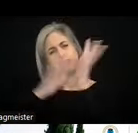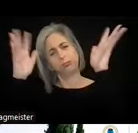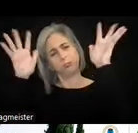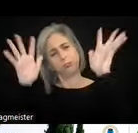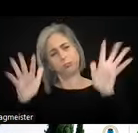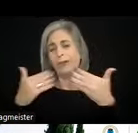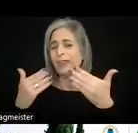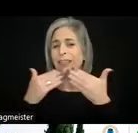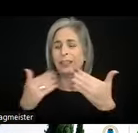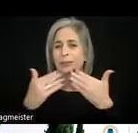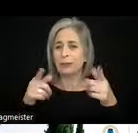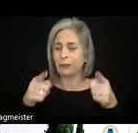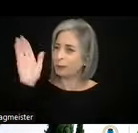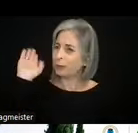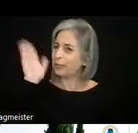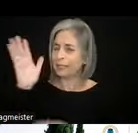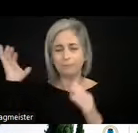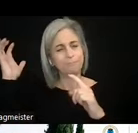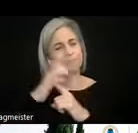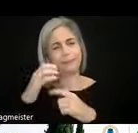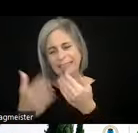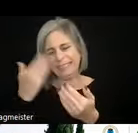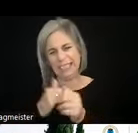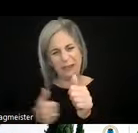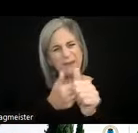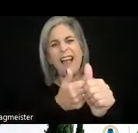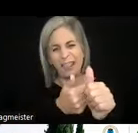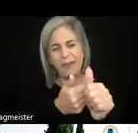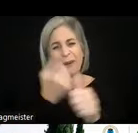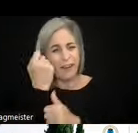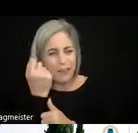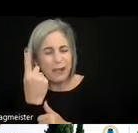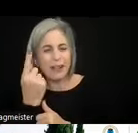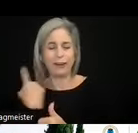because your presentation is easy to follow and understandable. So thank you for that.